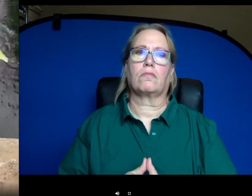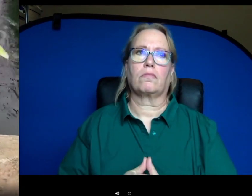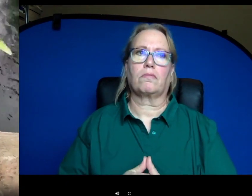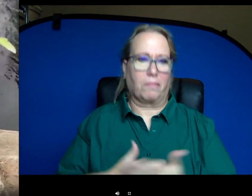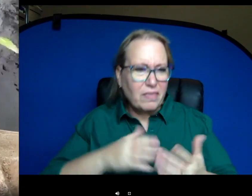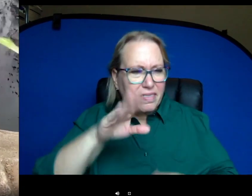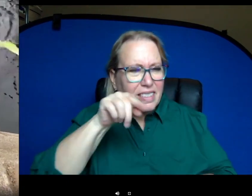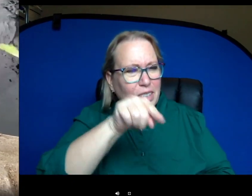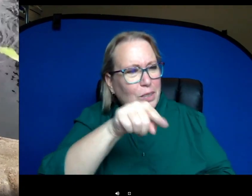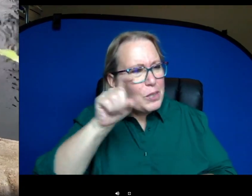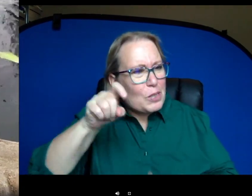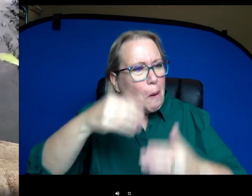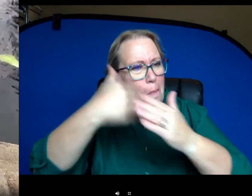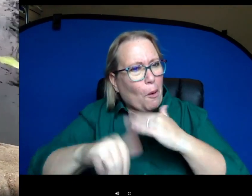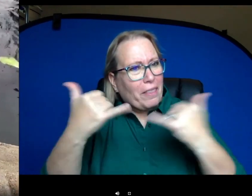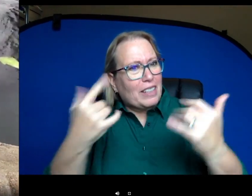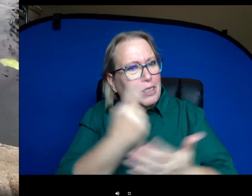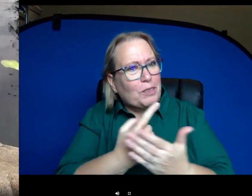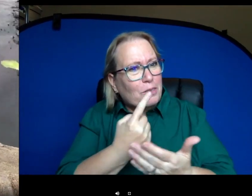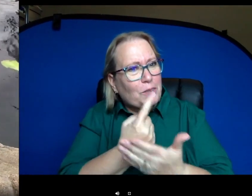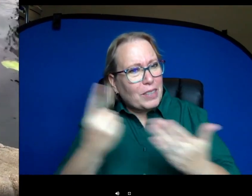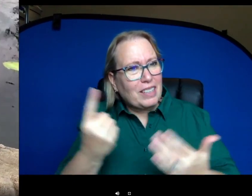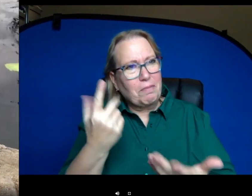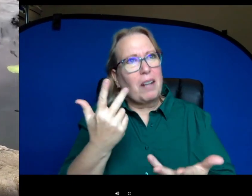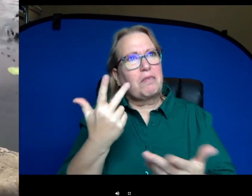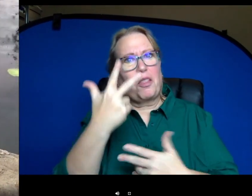should have been born three years ago about this week huh? But instead she was